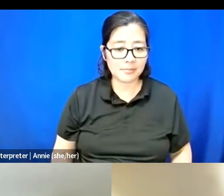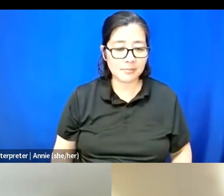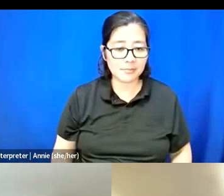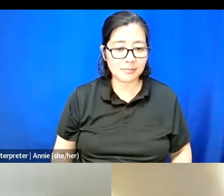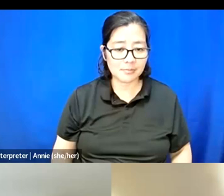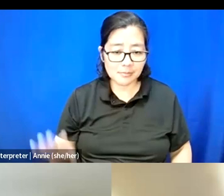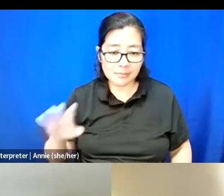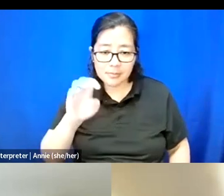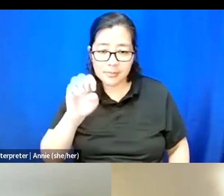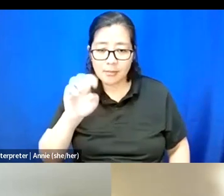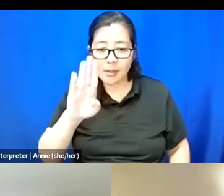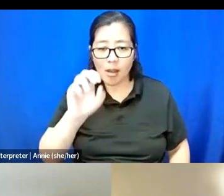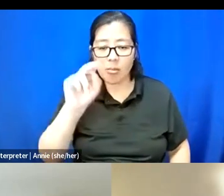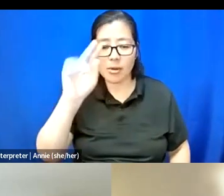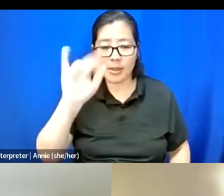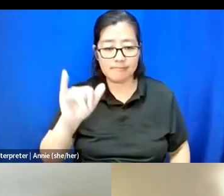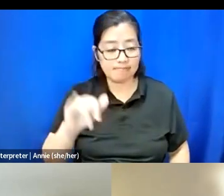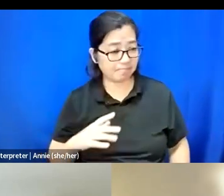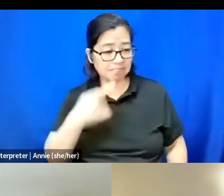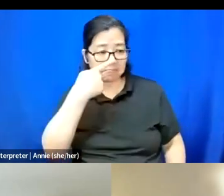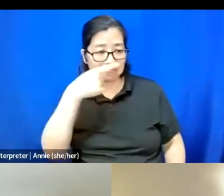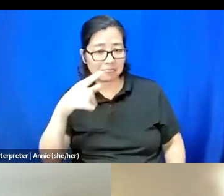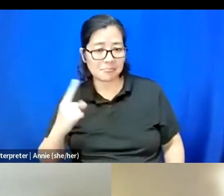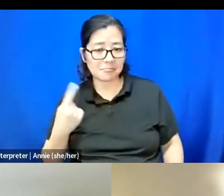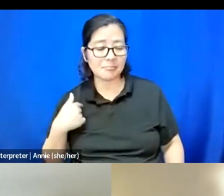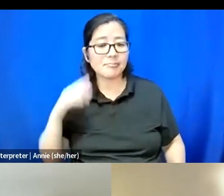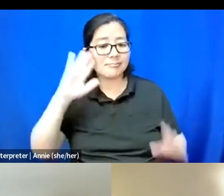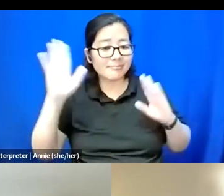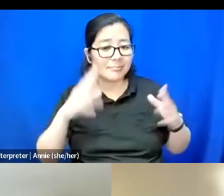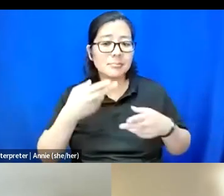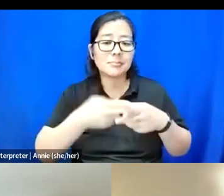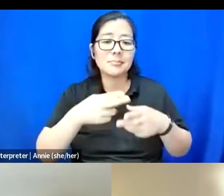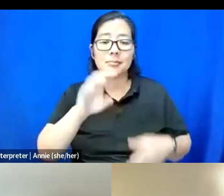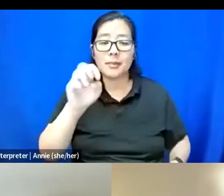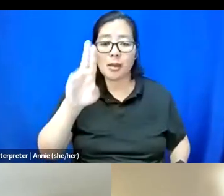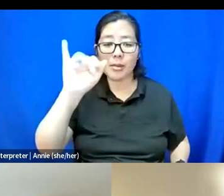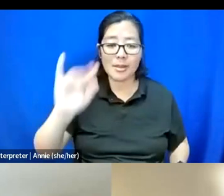I can go first. Hi, my name is Ebony Oldham. I use they/them pronouns.